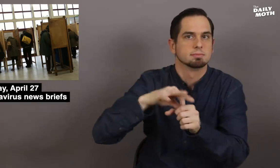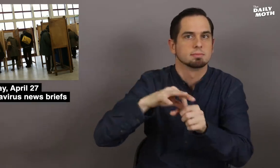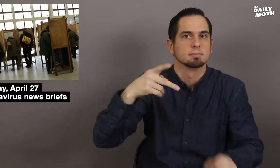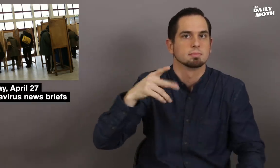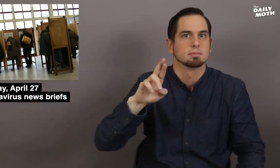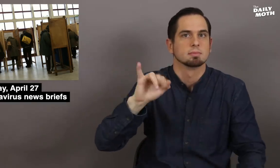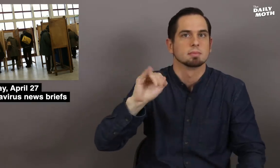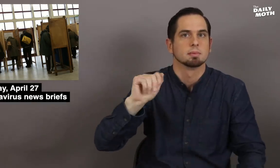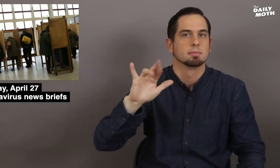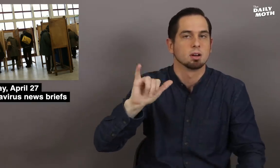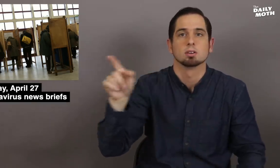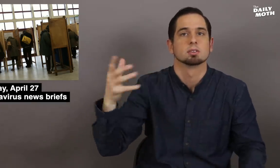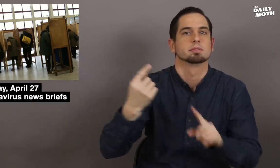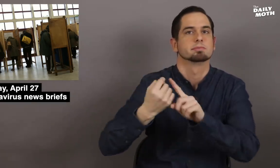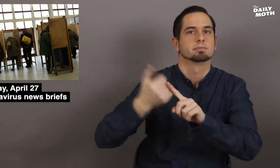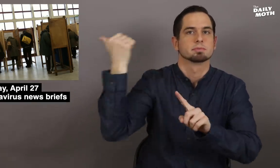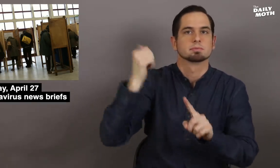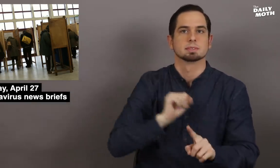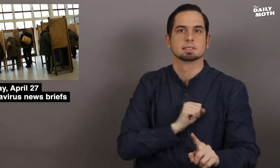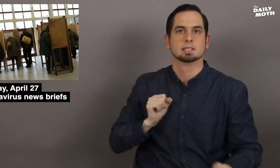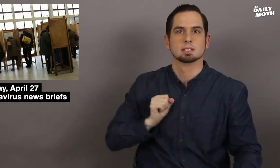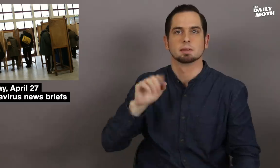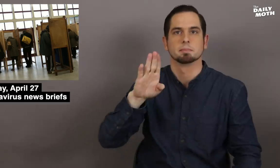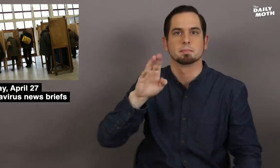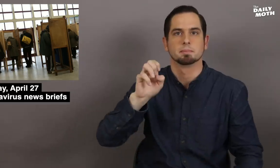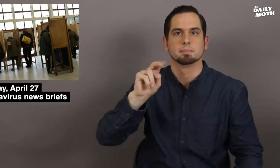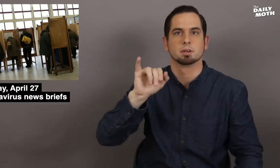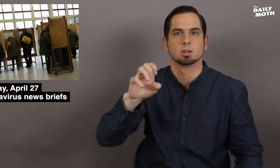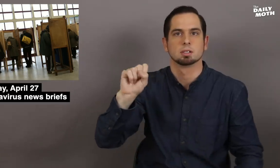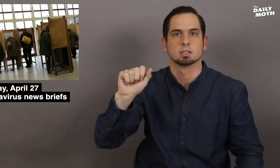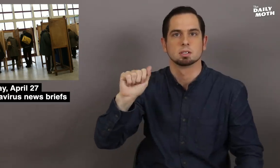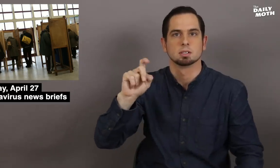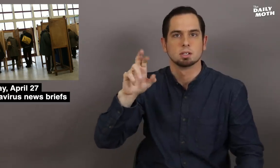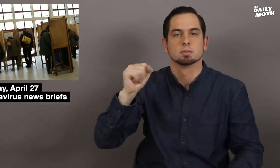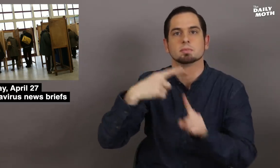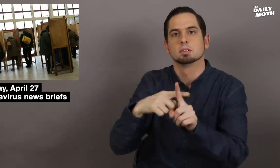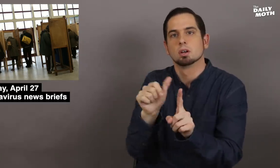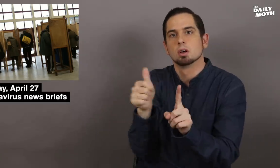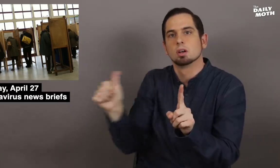primary by removing Sen. Bernie Sanders and